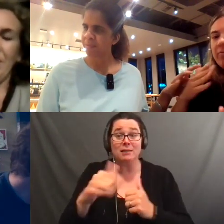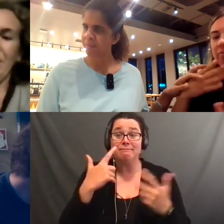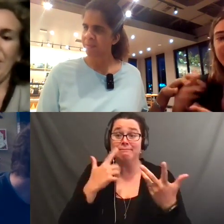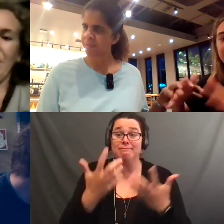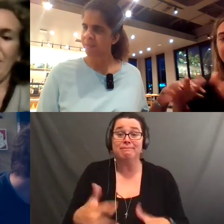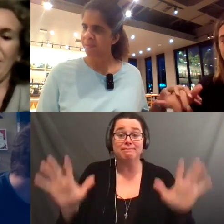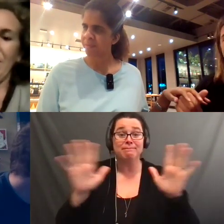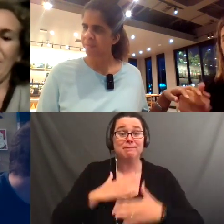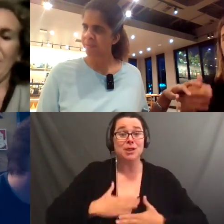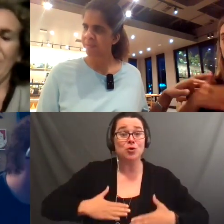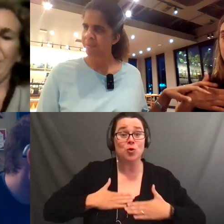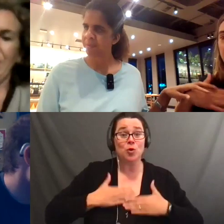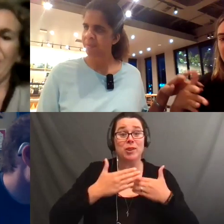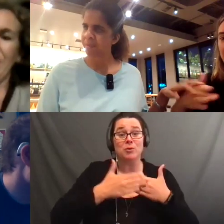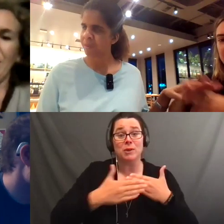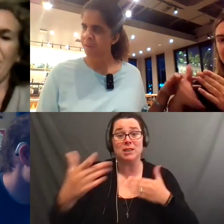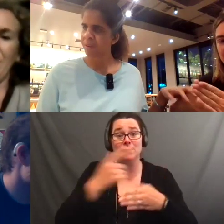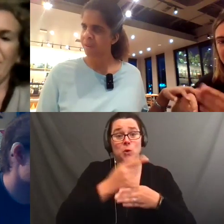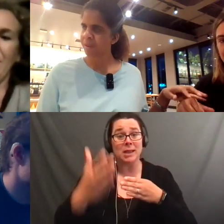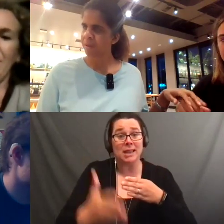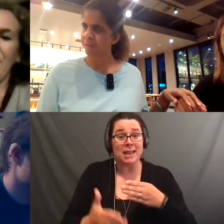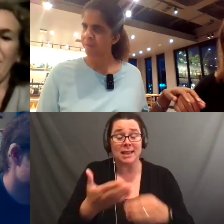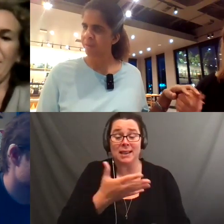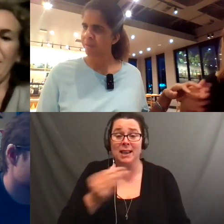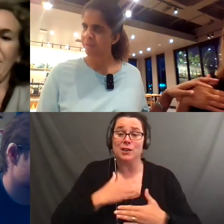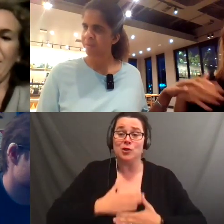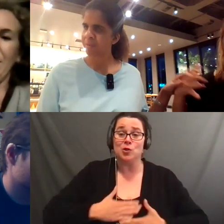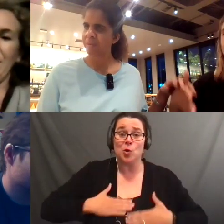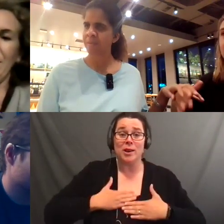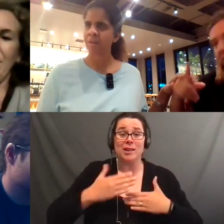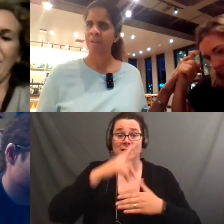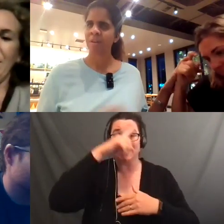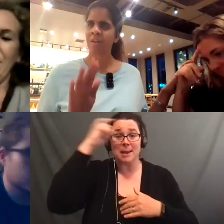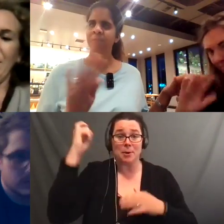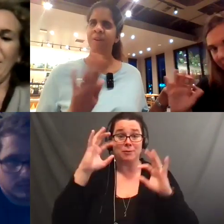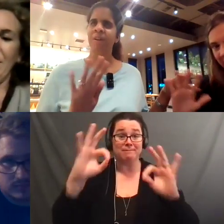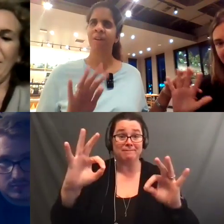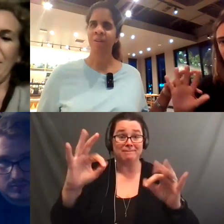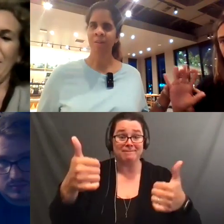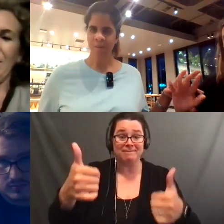Enjoy the rest of your weekend and enjoy the rest of your summer, everybody.